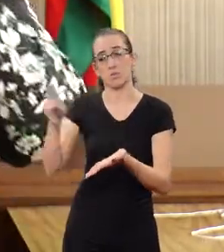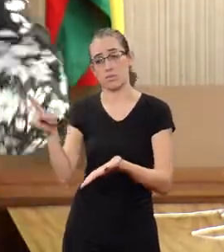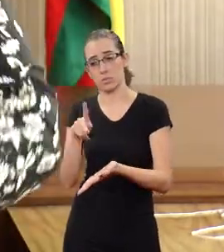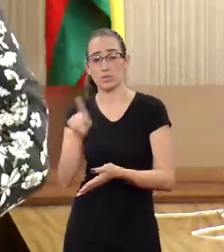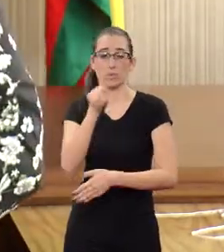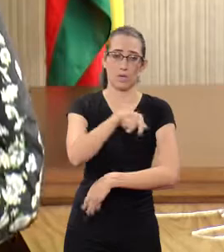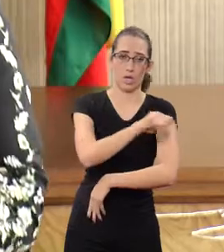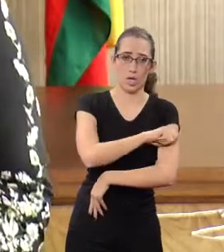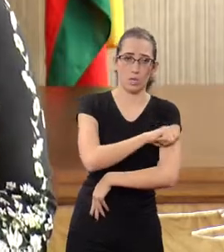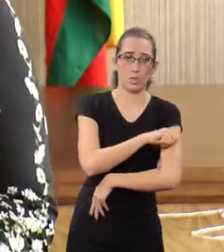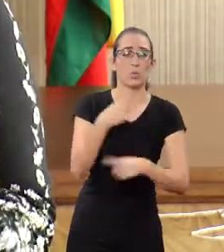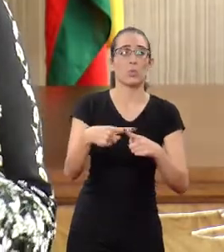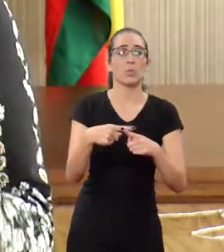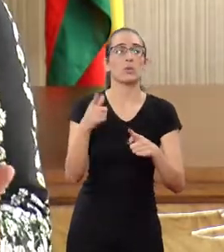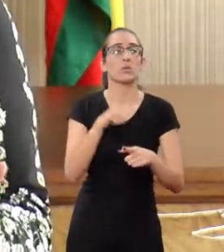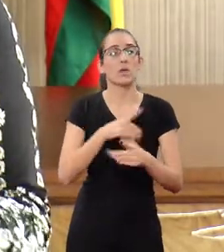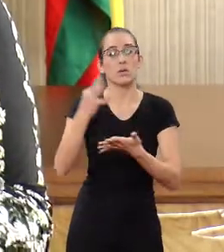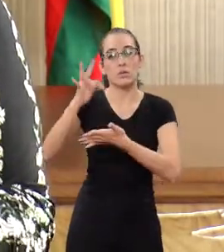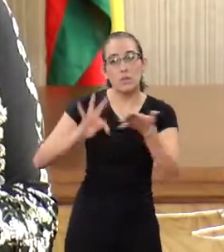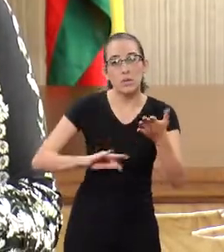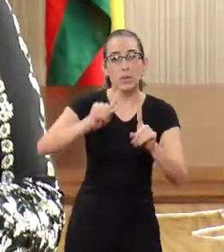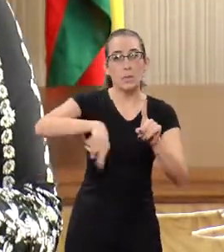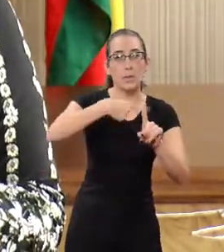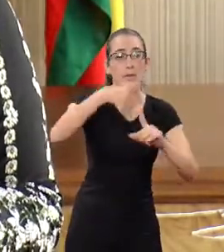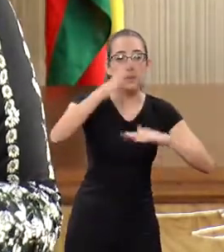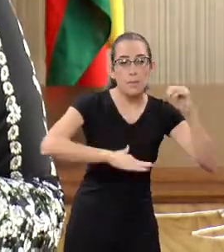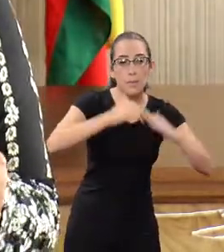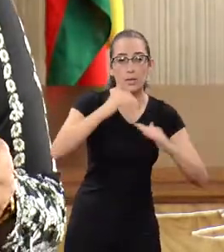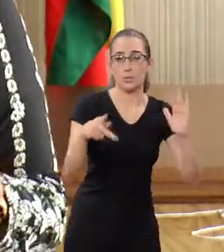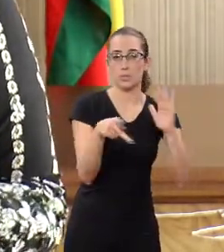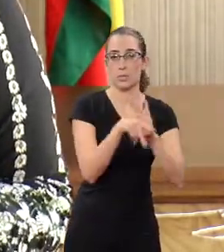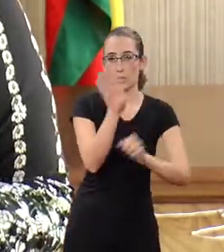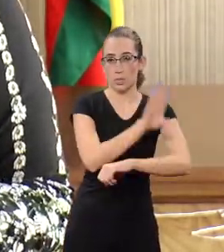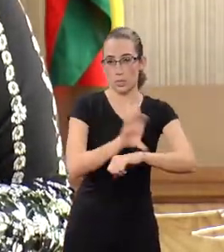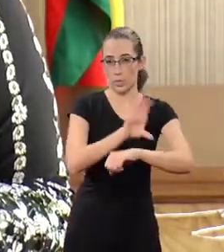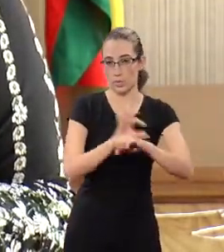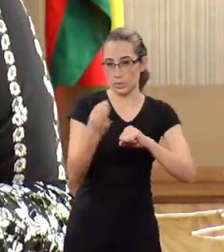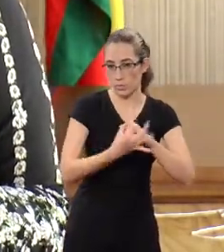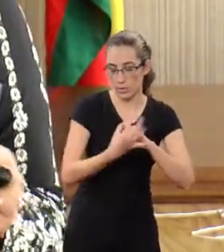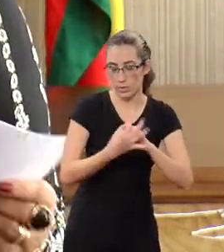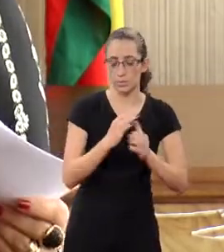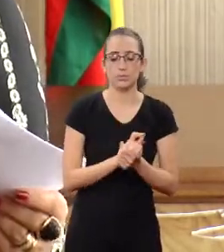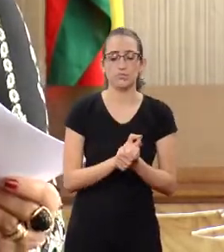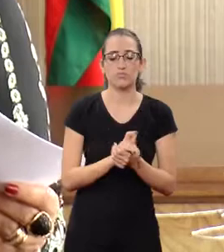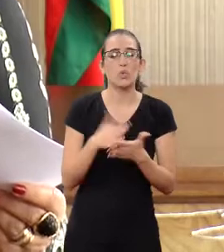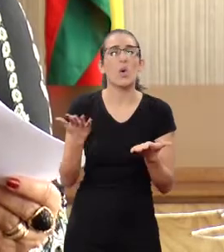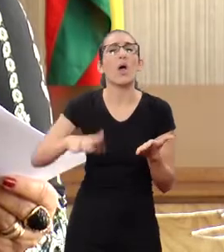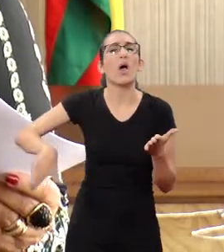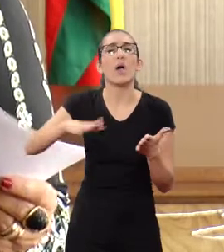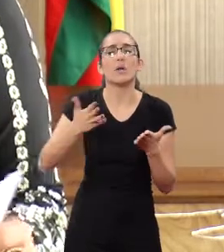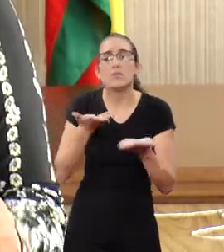and we combine theory and practice in the Law course. What areas do we assist?